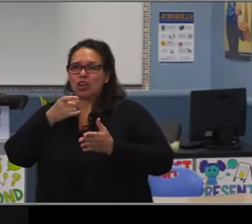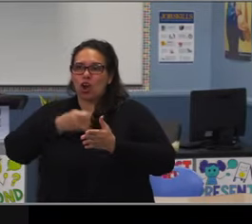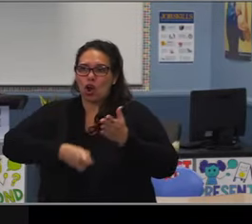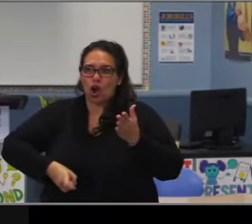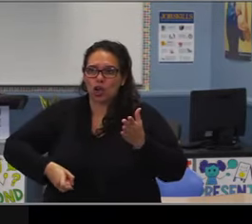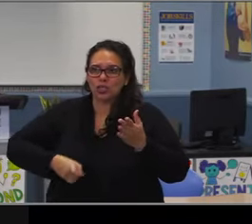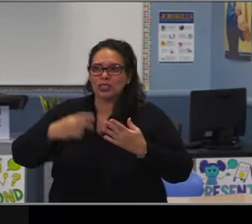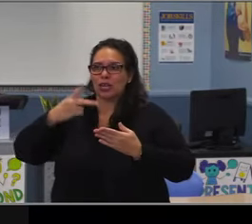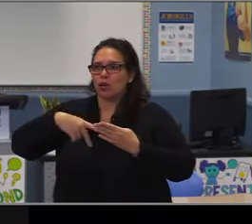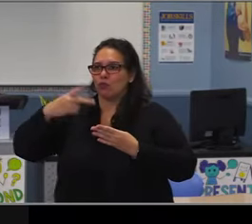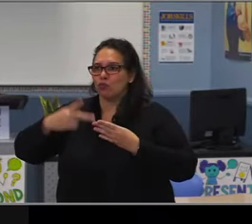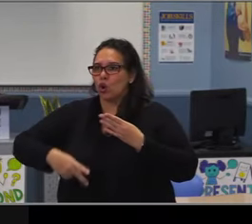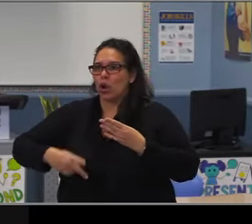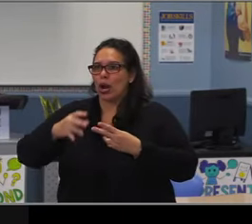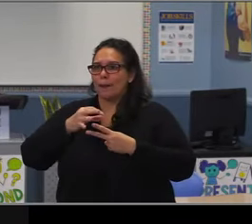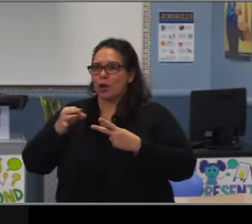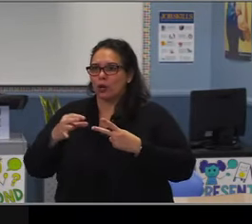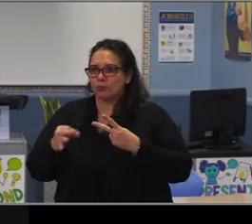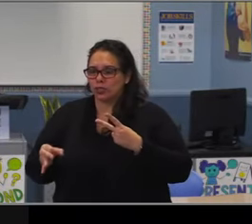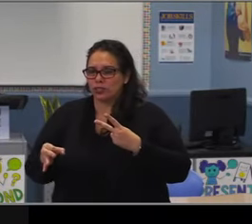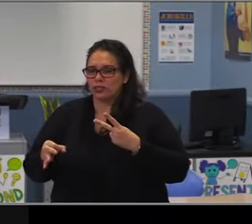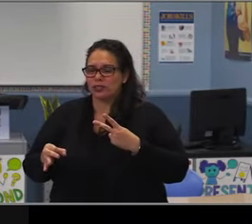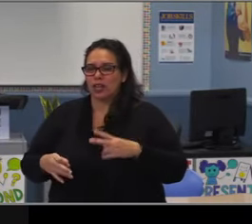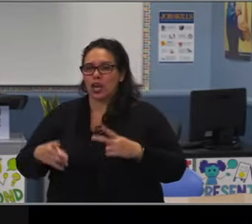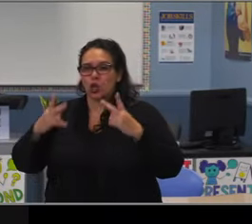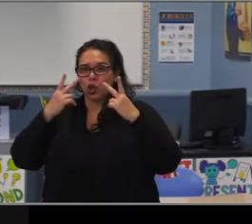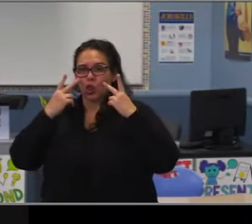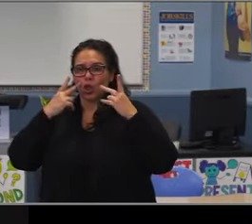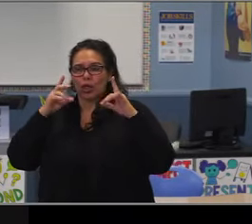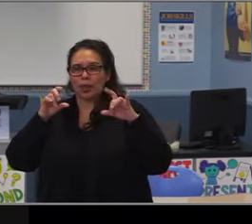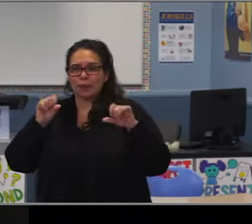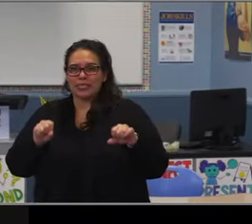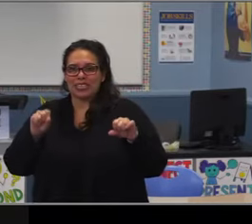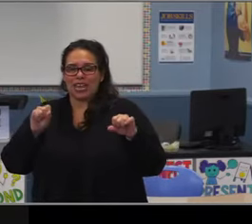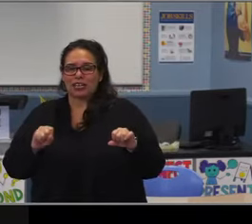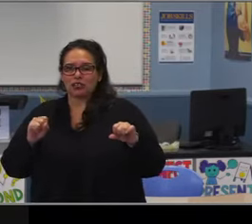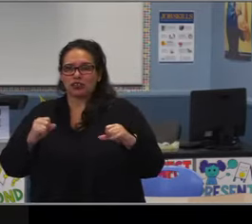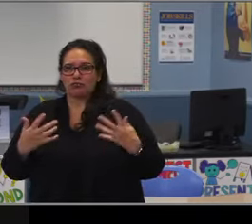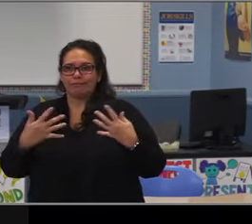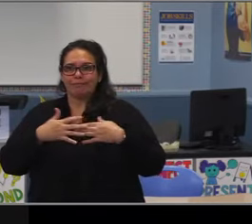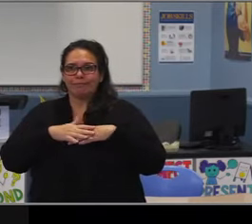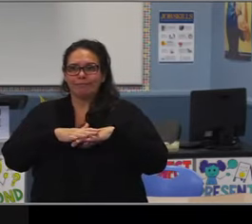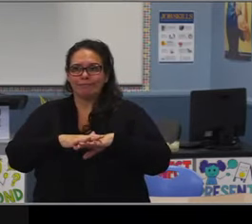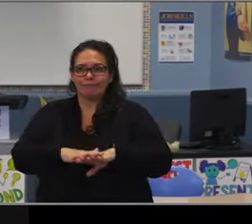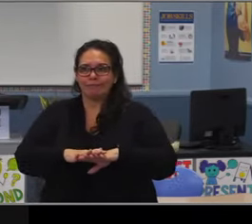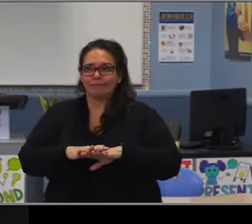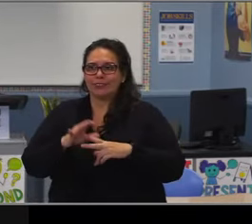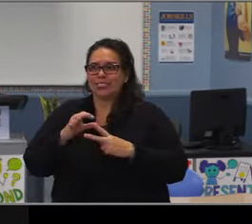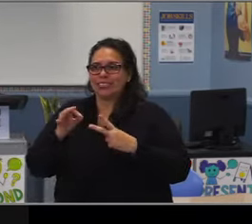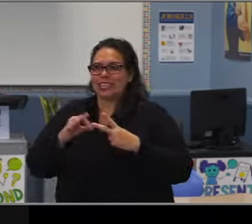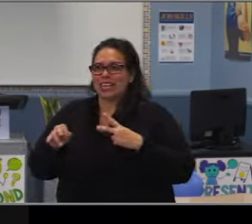They do become a default option for some families that perhaps don't get other options.